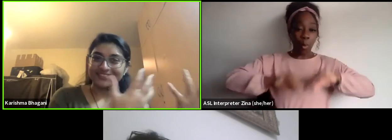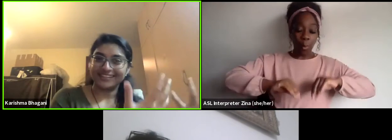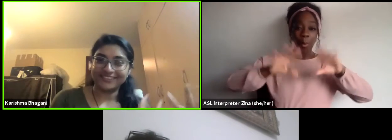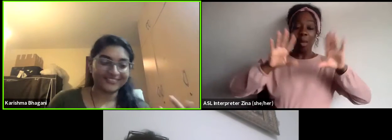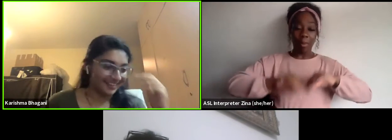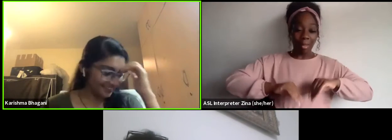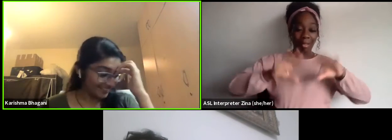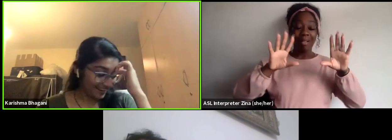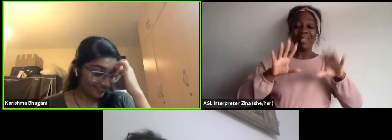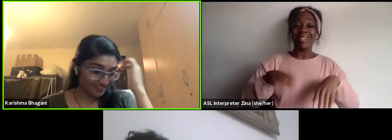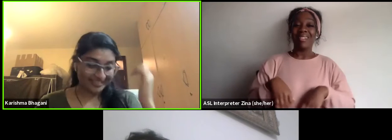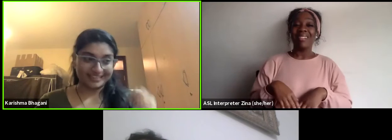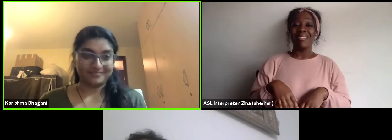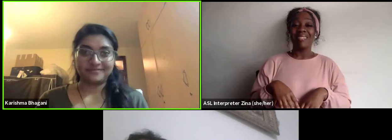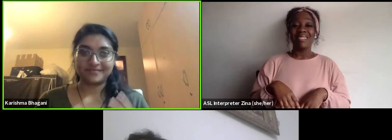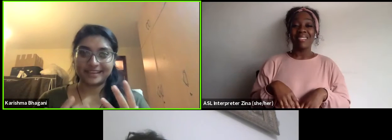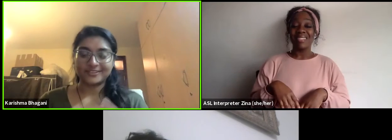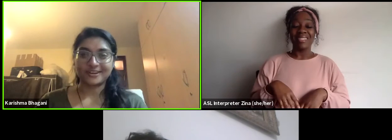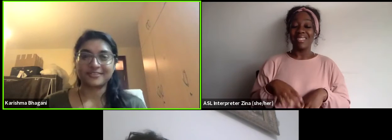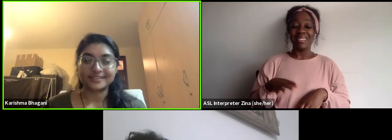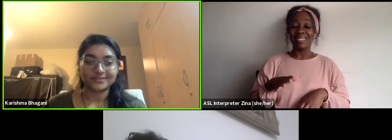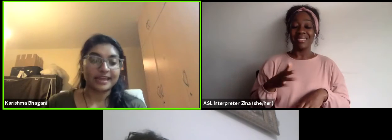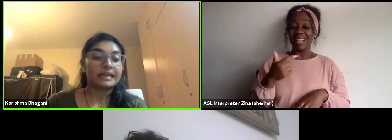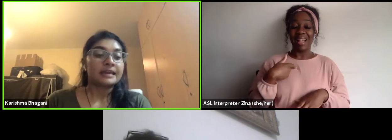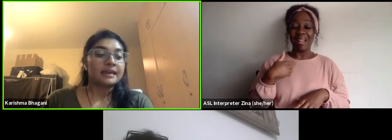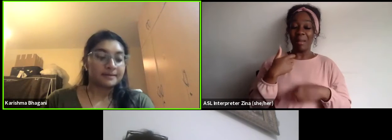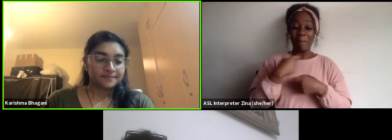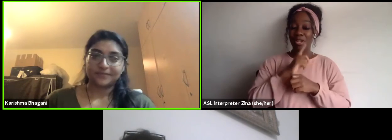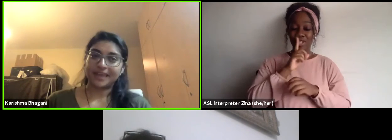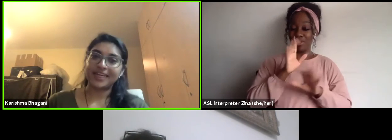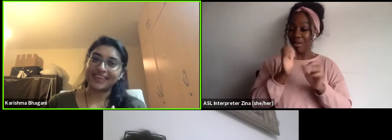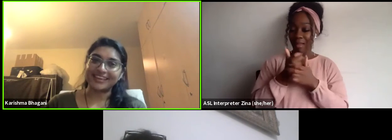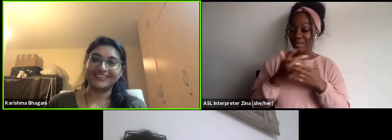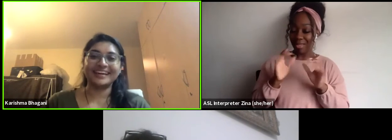middle of just making sure everything's okay. Thank you.